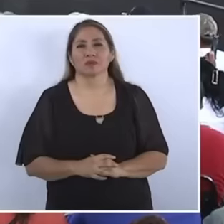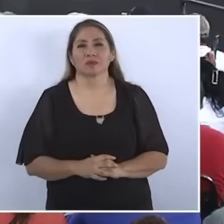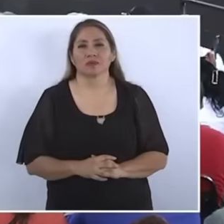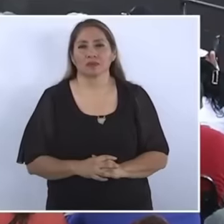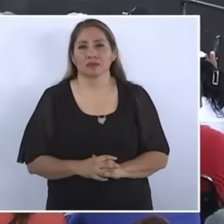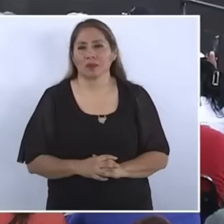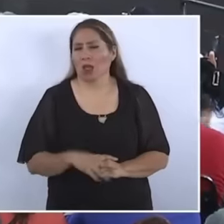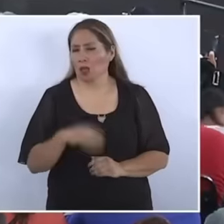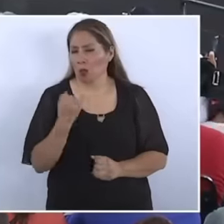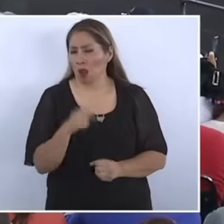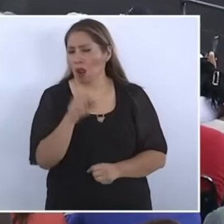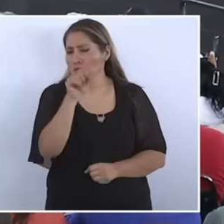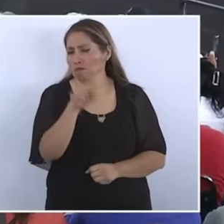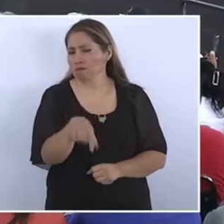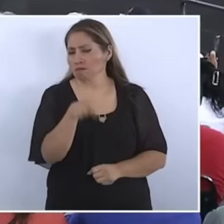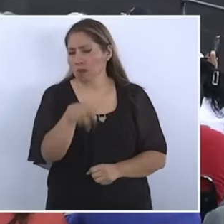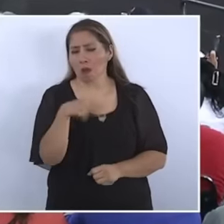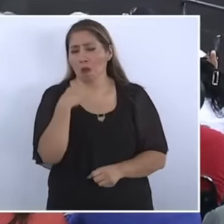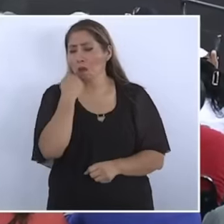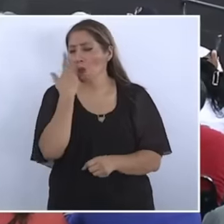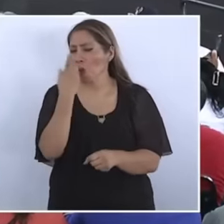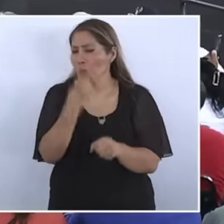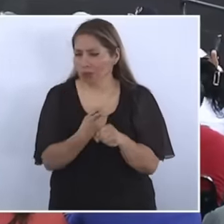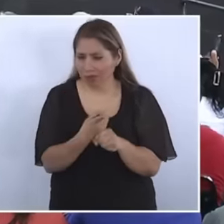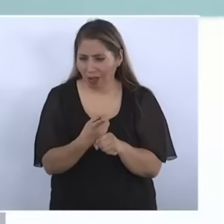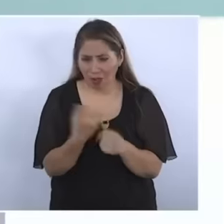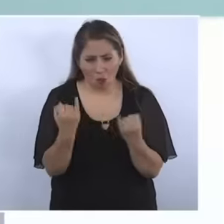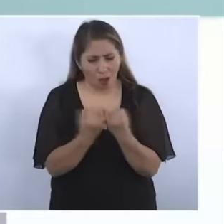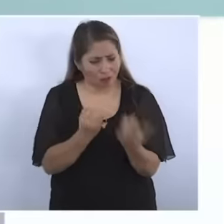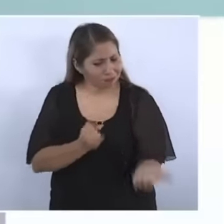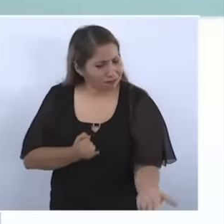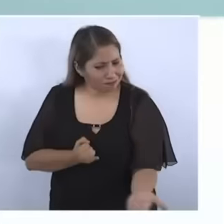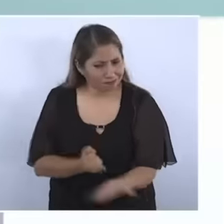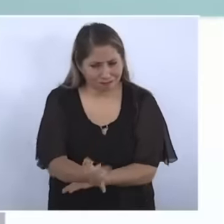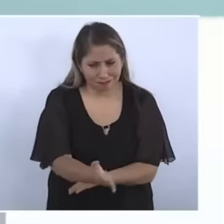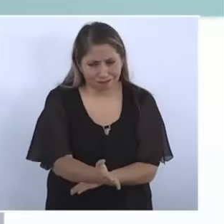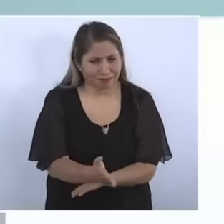and the same determination. that the president and his team have had